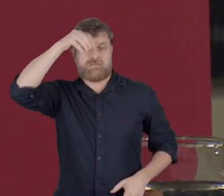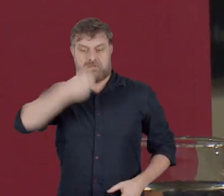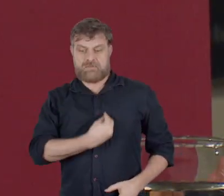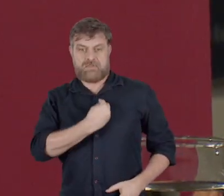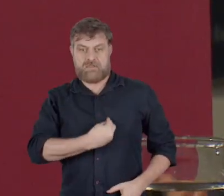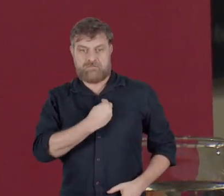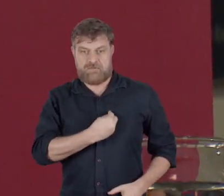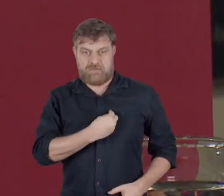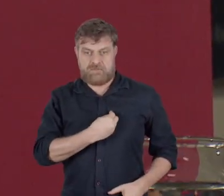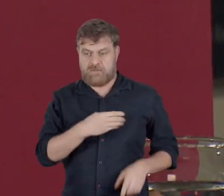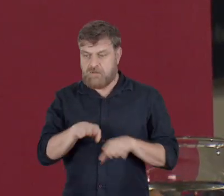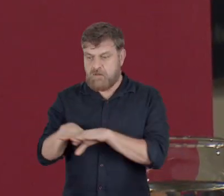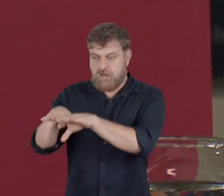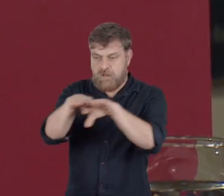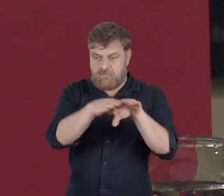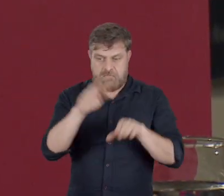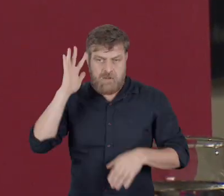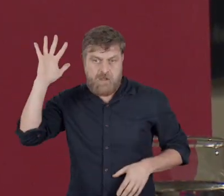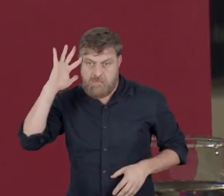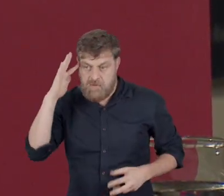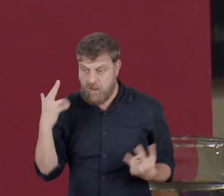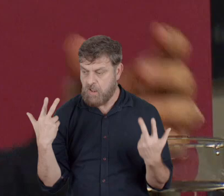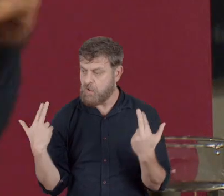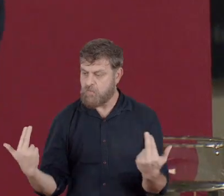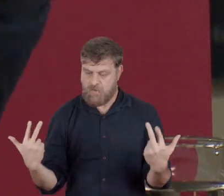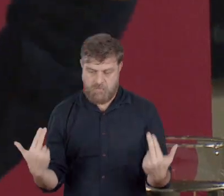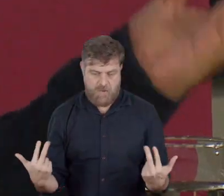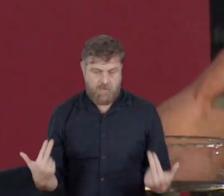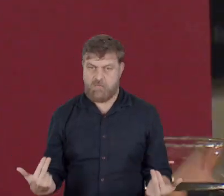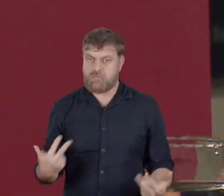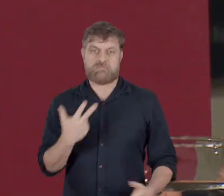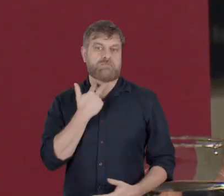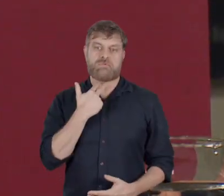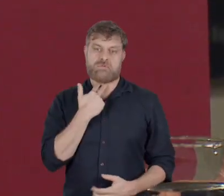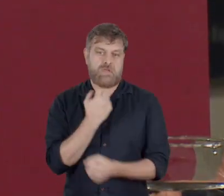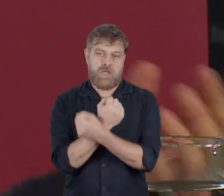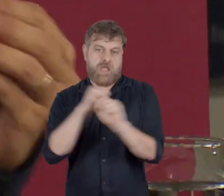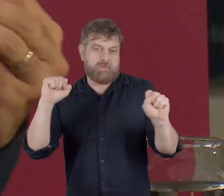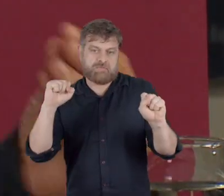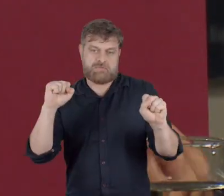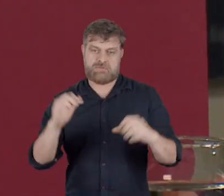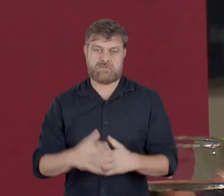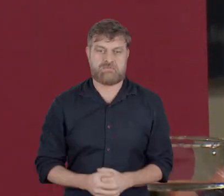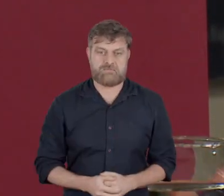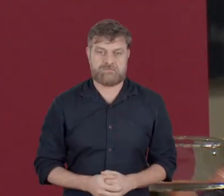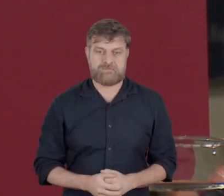are all part of the same imagined community, of the same symbologies? How are they all connected?